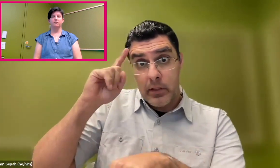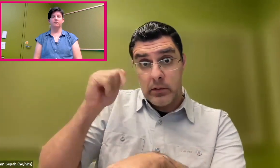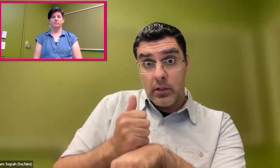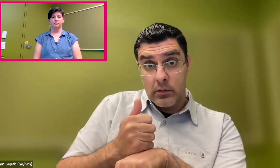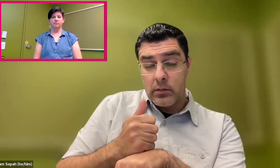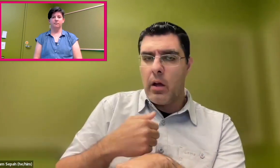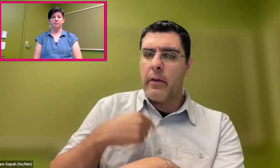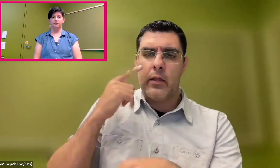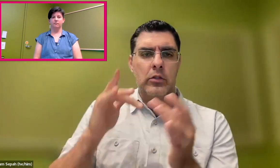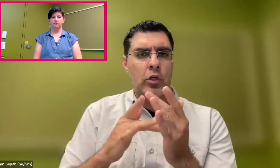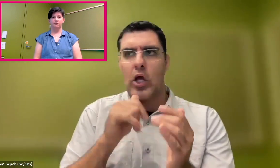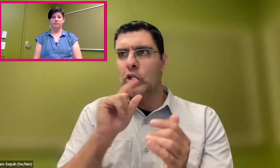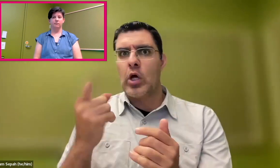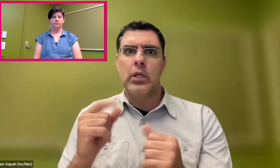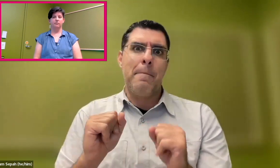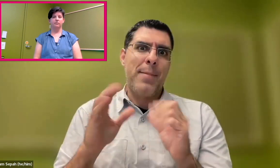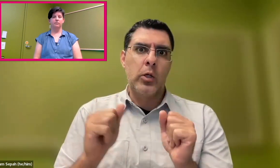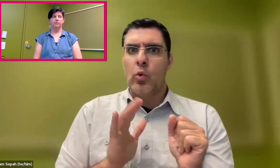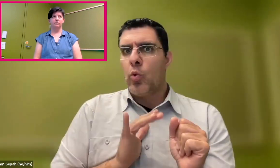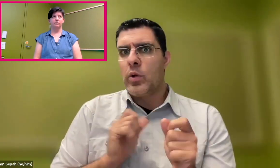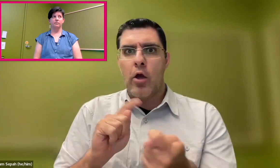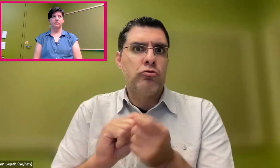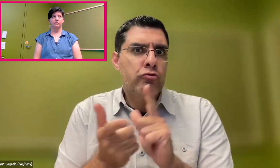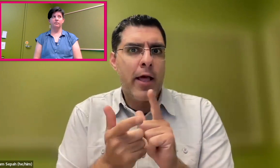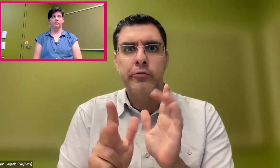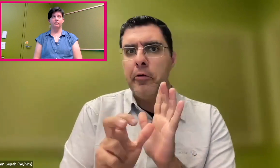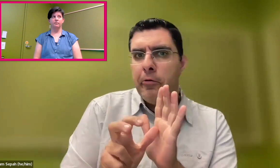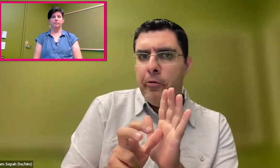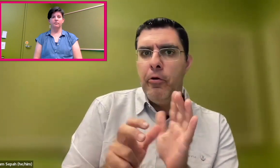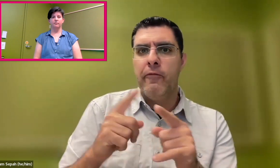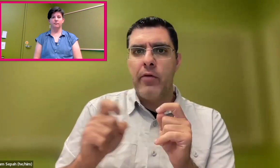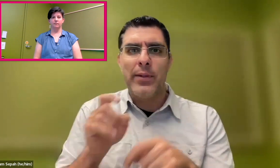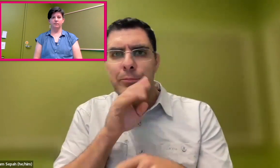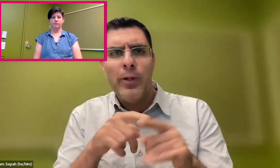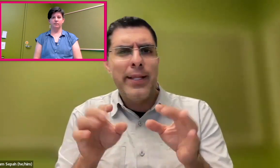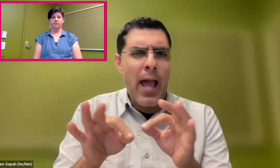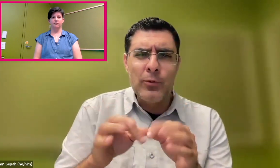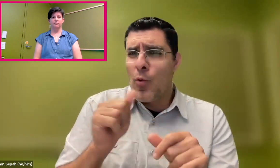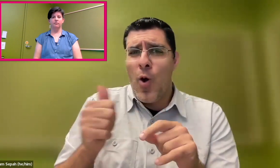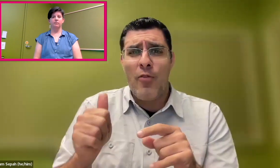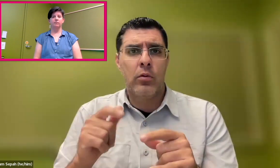to be available so that family members can talk to each other-- not just be like the cool next thing, bells and whistles,